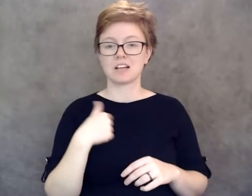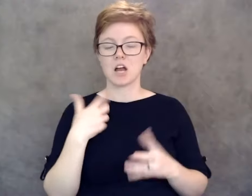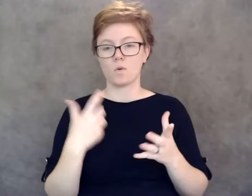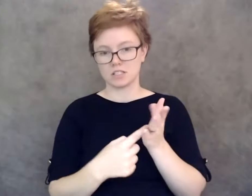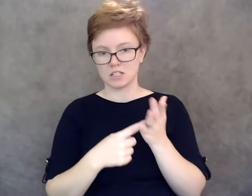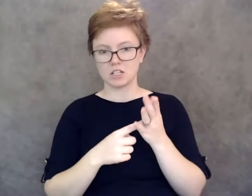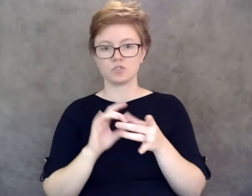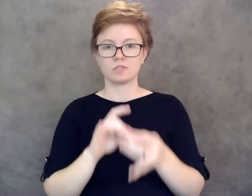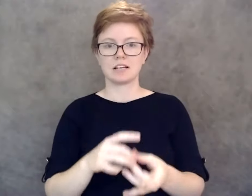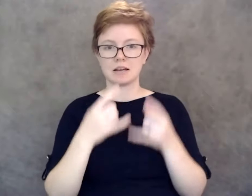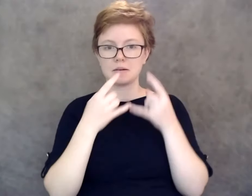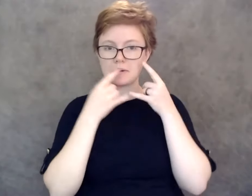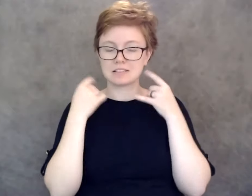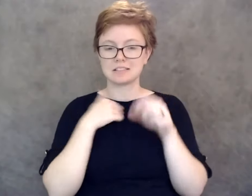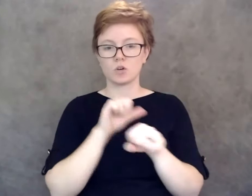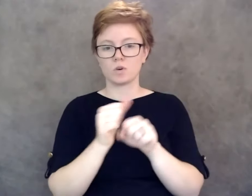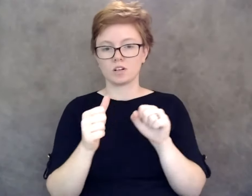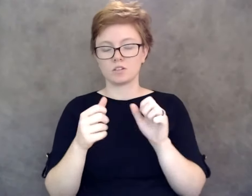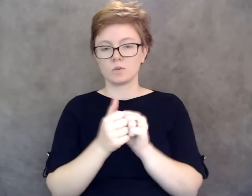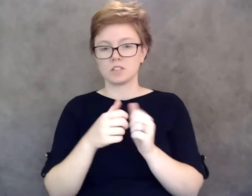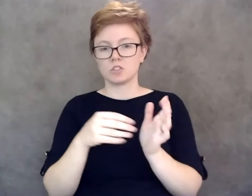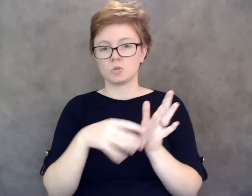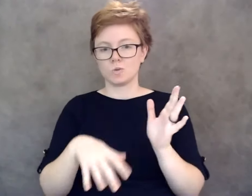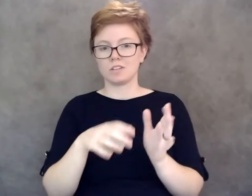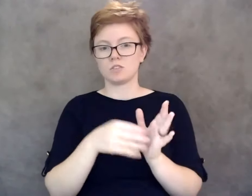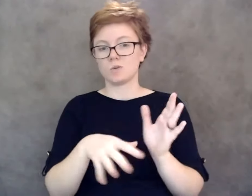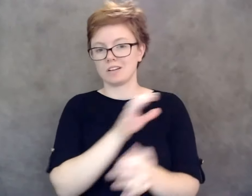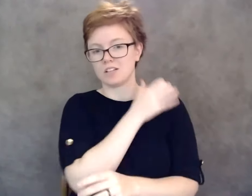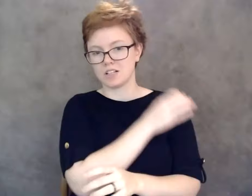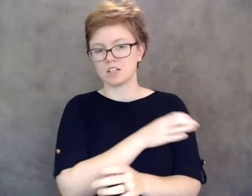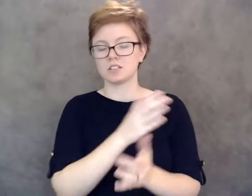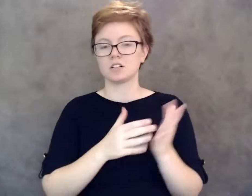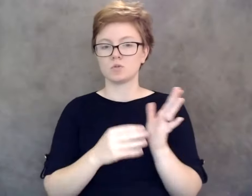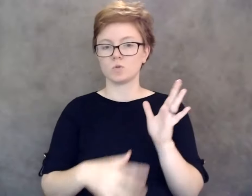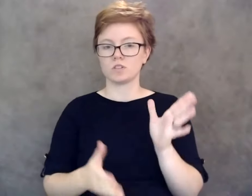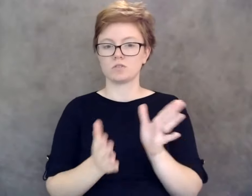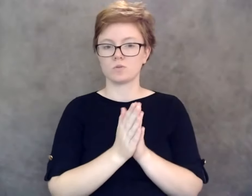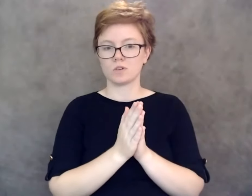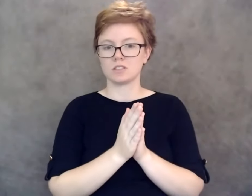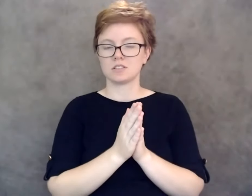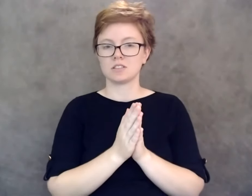I work at a student clinic and have some students requesting accommodation not to wear a mask due to respiratory issues.